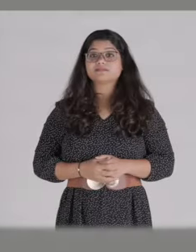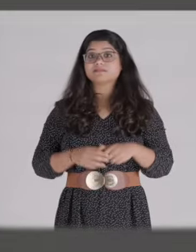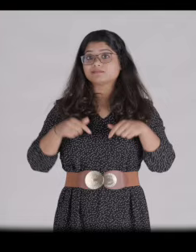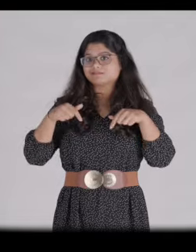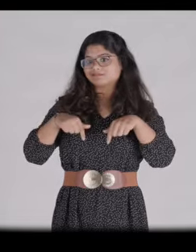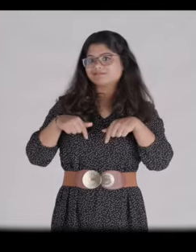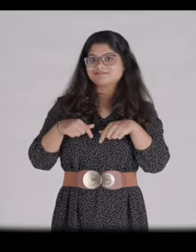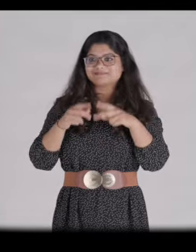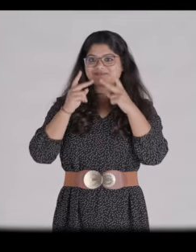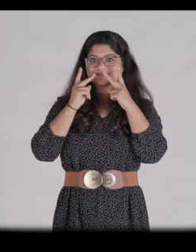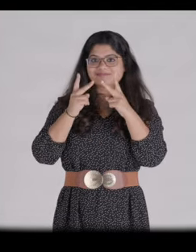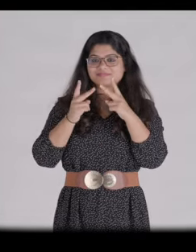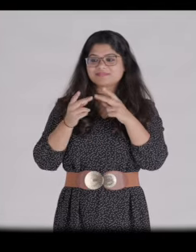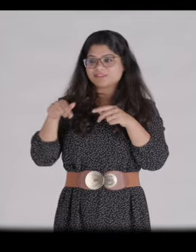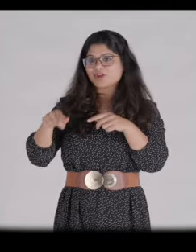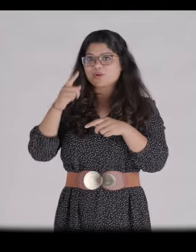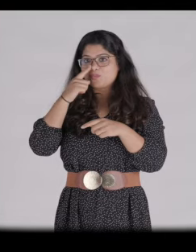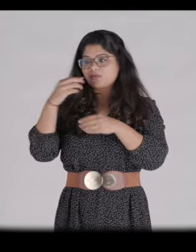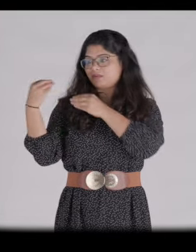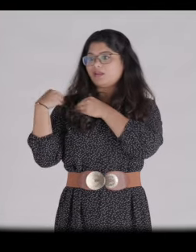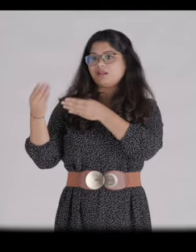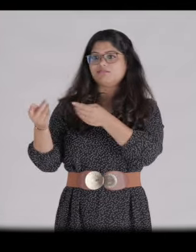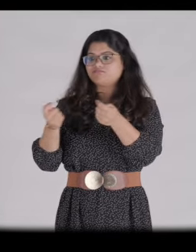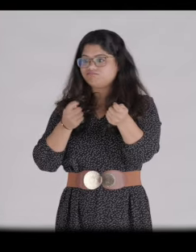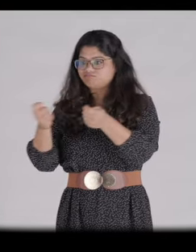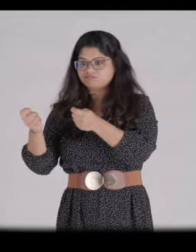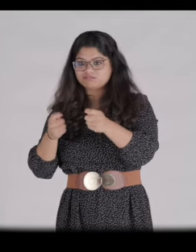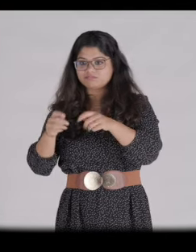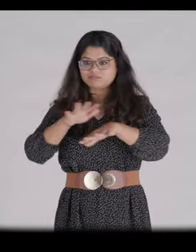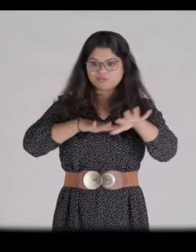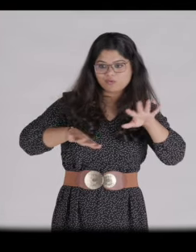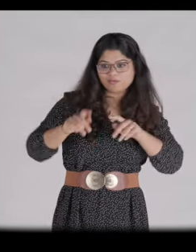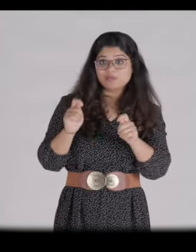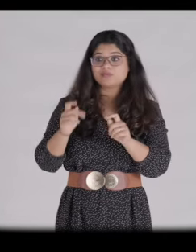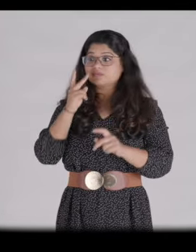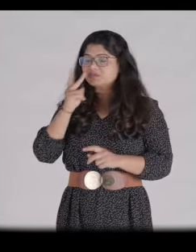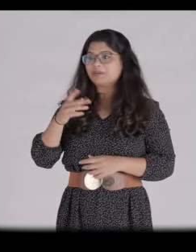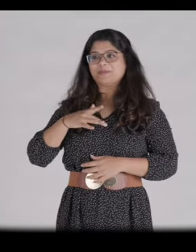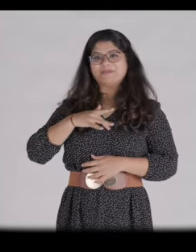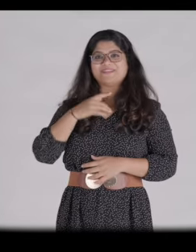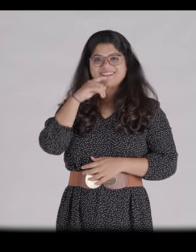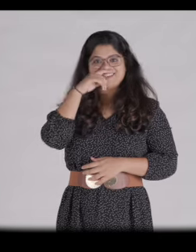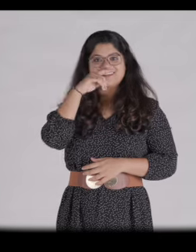[Amrit Verma speaks] Now when I see them, managing shifts, handling things, I feel so proud